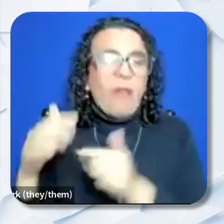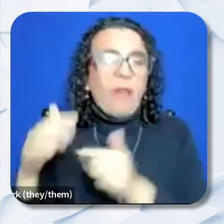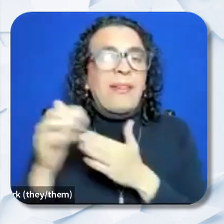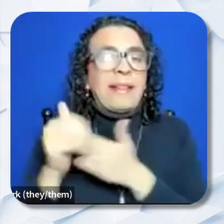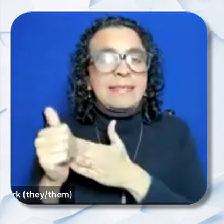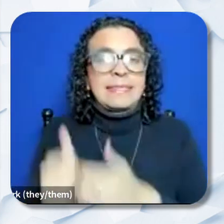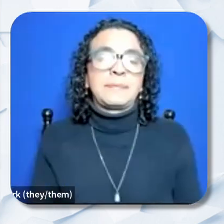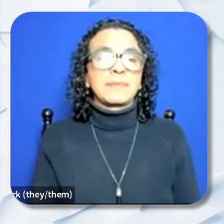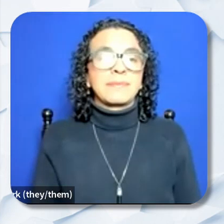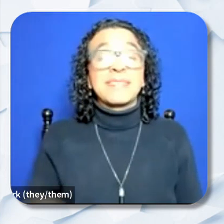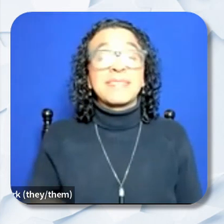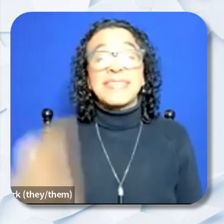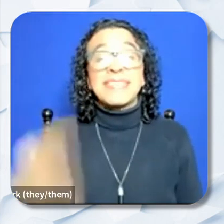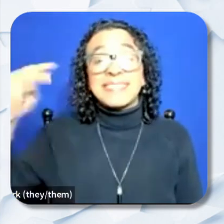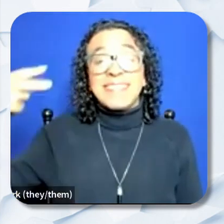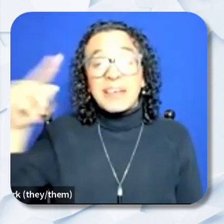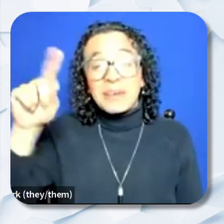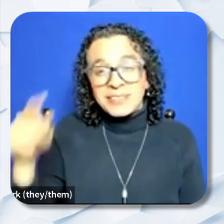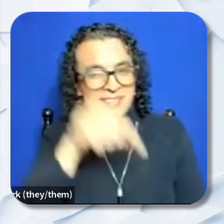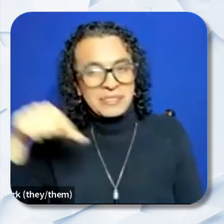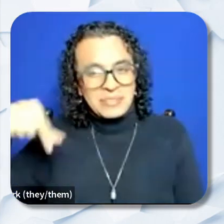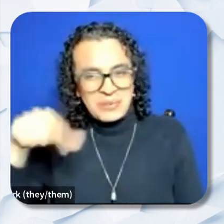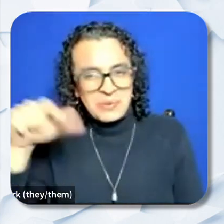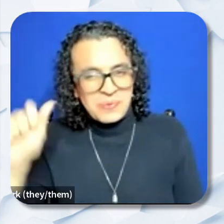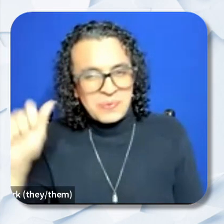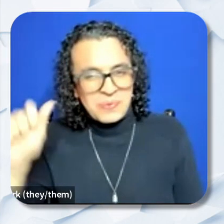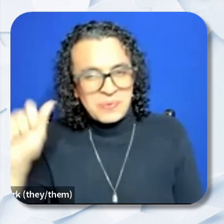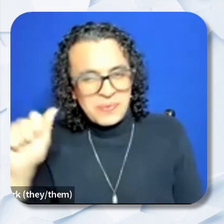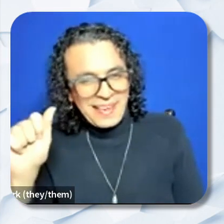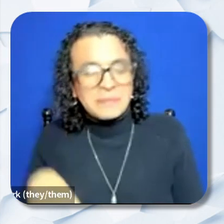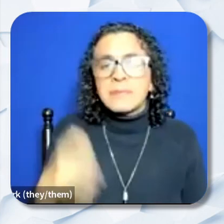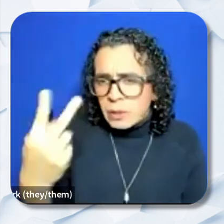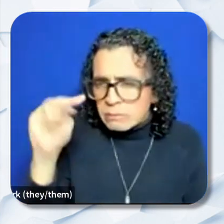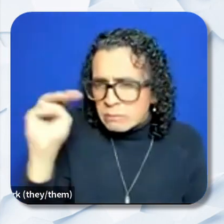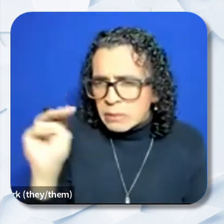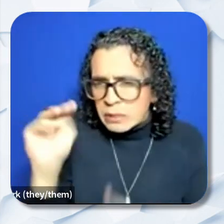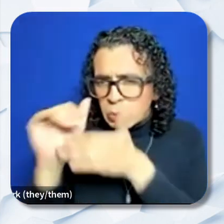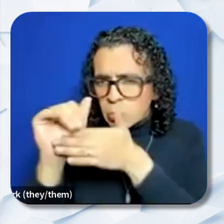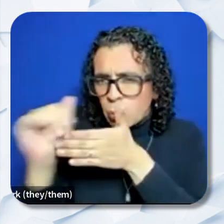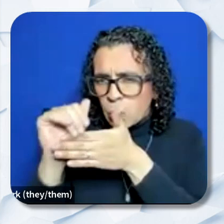Second question on the Q and A document: Does the 12 million dollars allocation include the